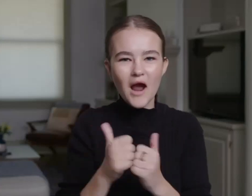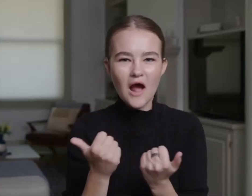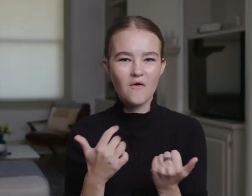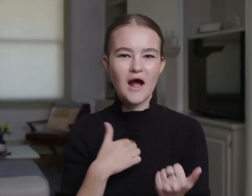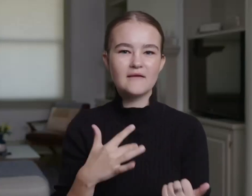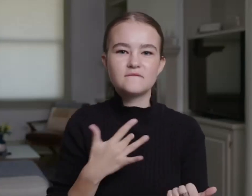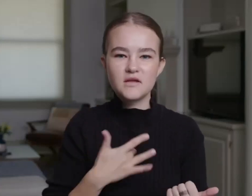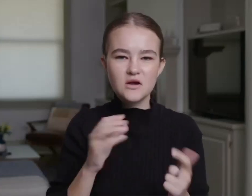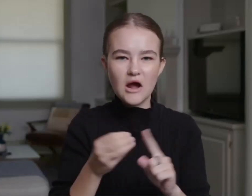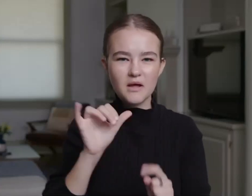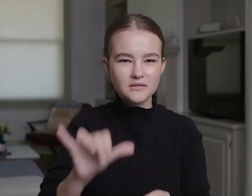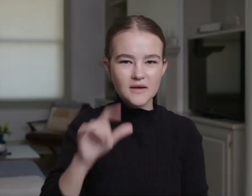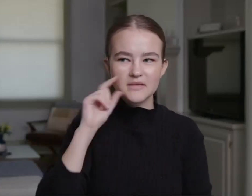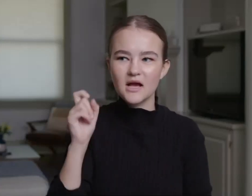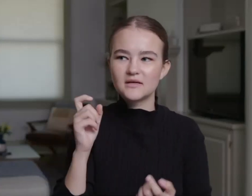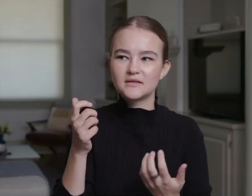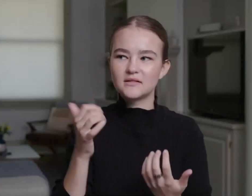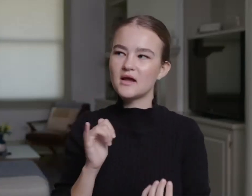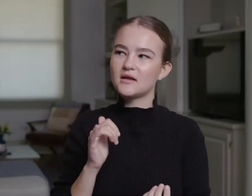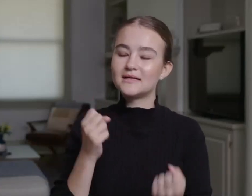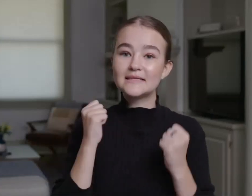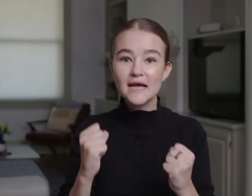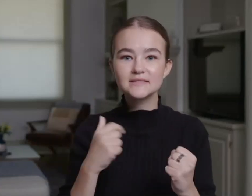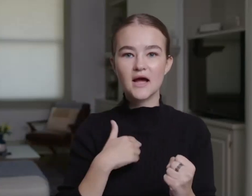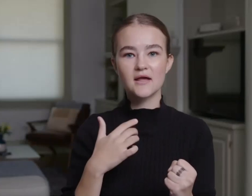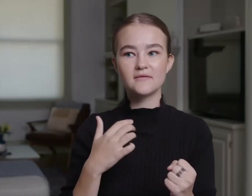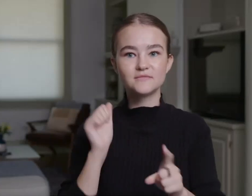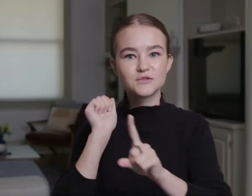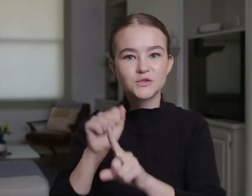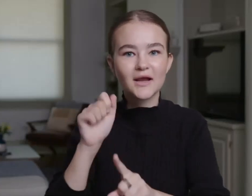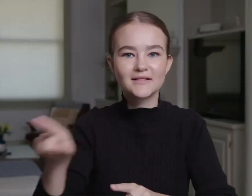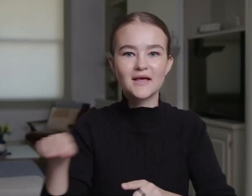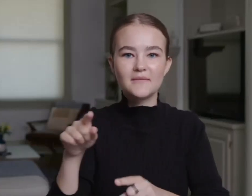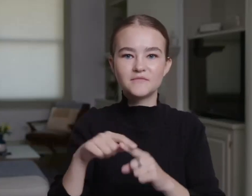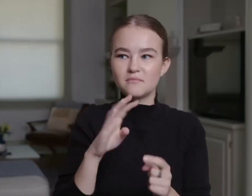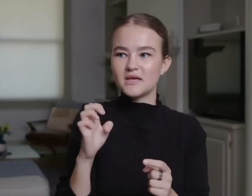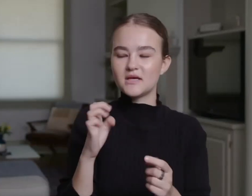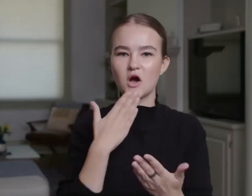And I'm never sure how I feel when I receive responses like that. In some sense, I'm excited that I've